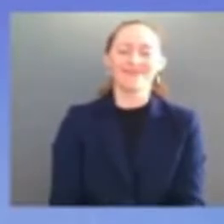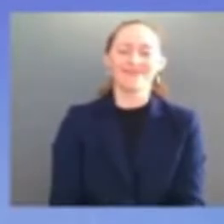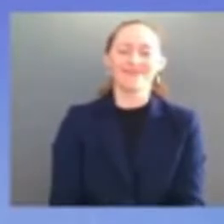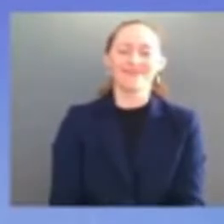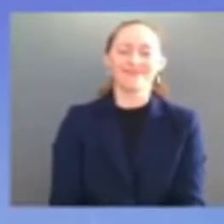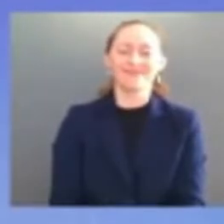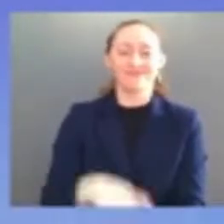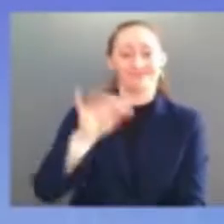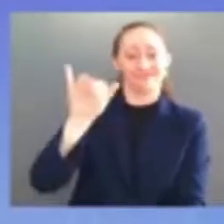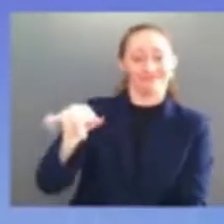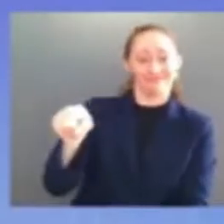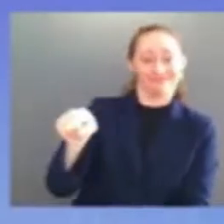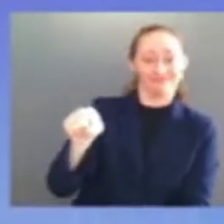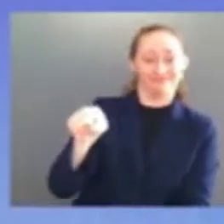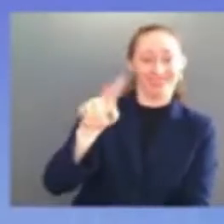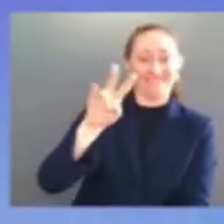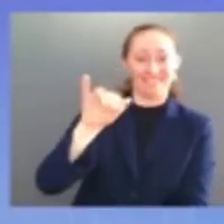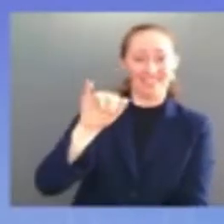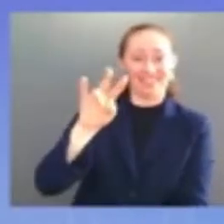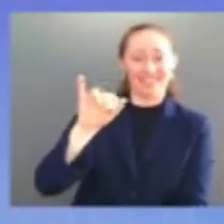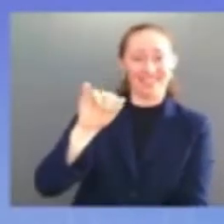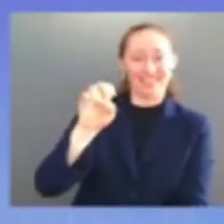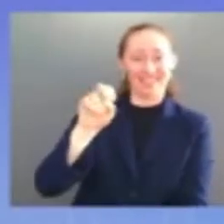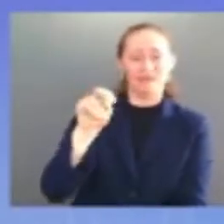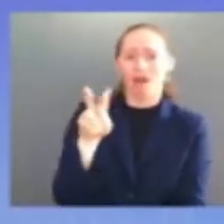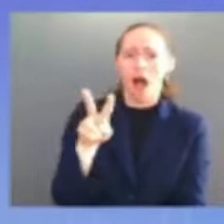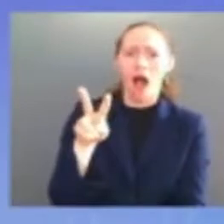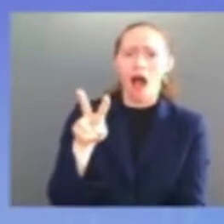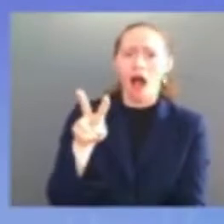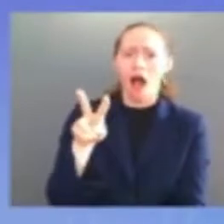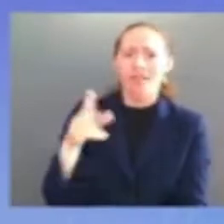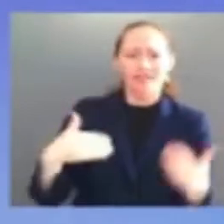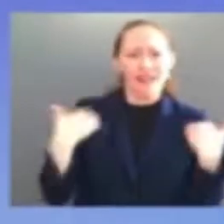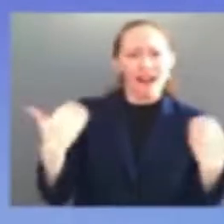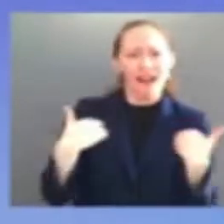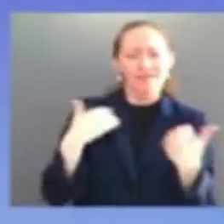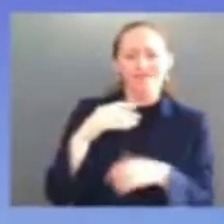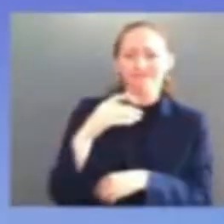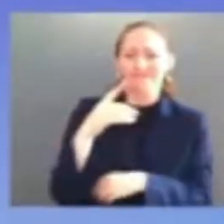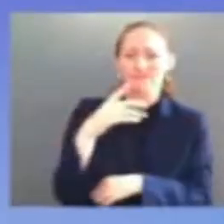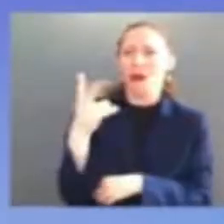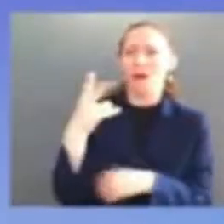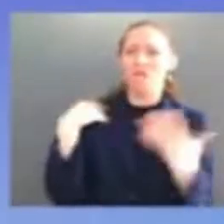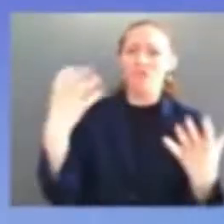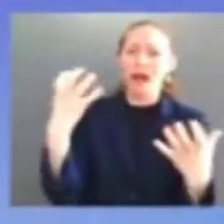you stand up honey am i going to embarrass everybody asking me to stand up come on stan